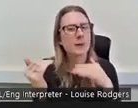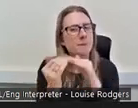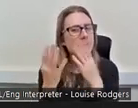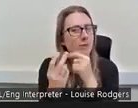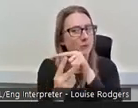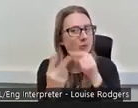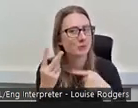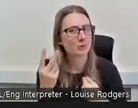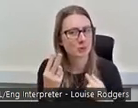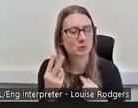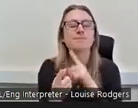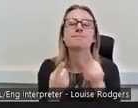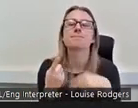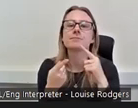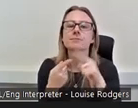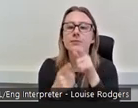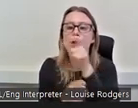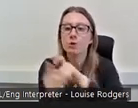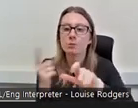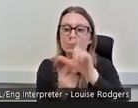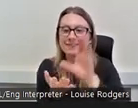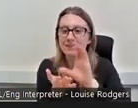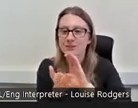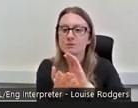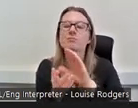I was matched with the Community Fund, National Lottery Community Fund, and the National Lottery